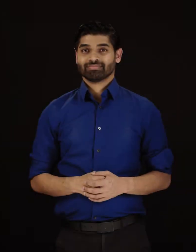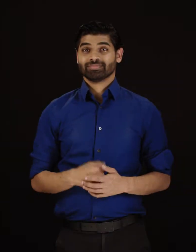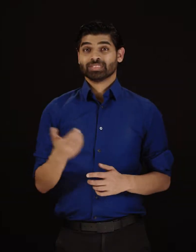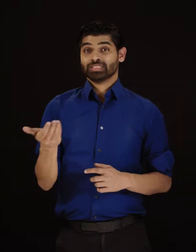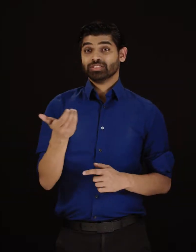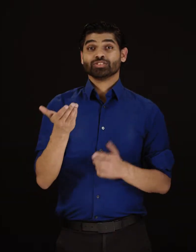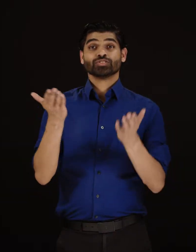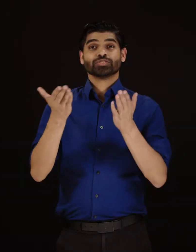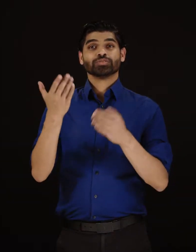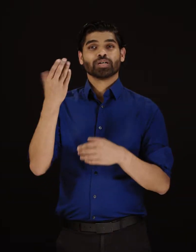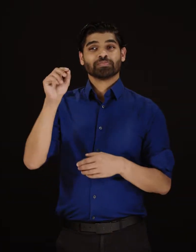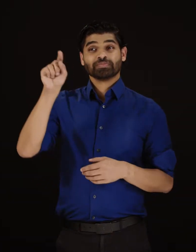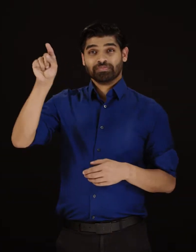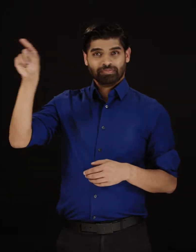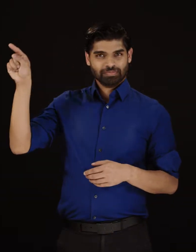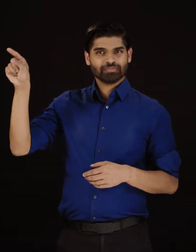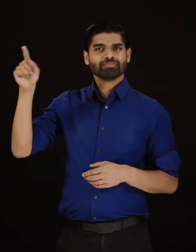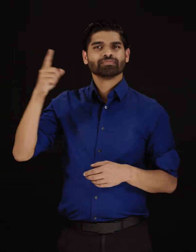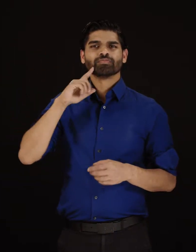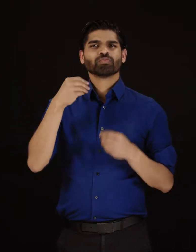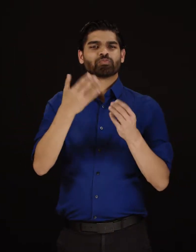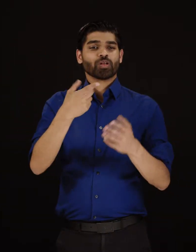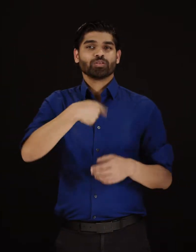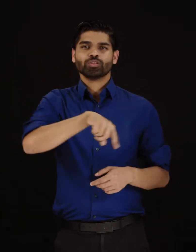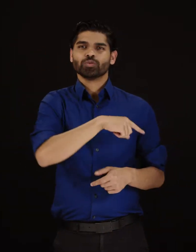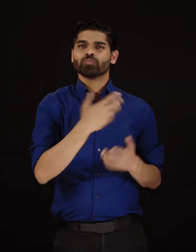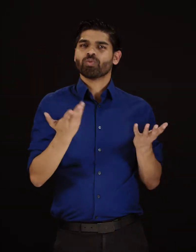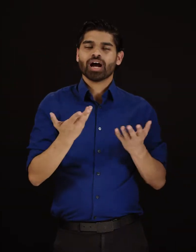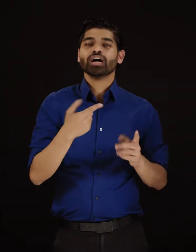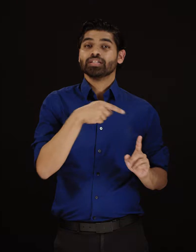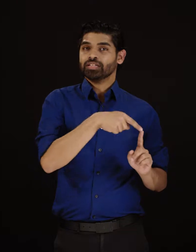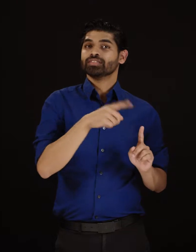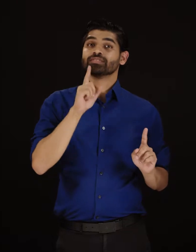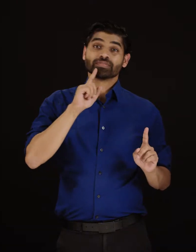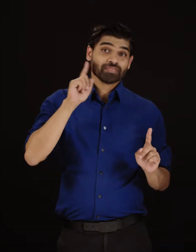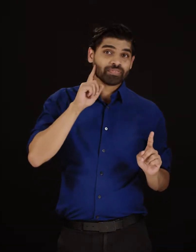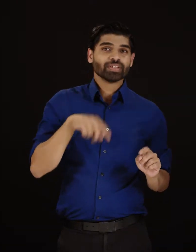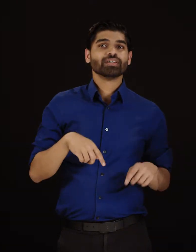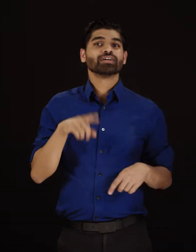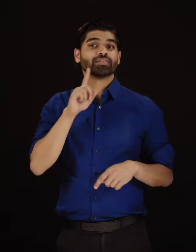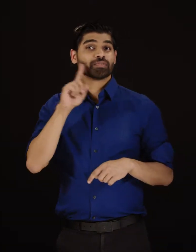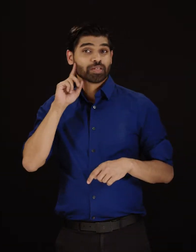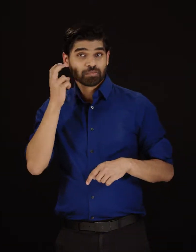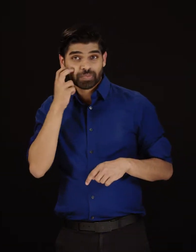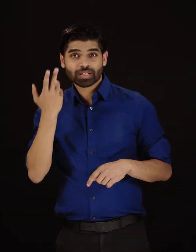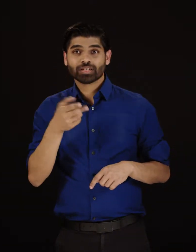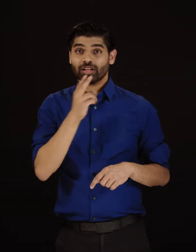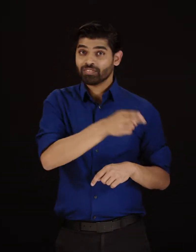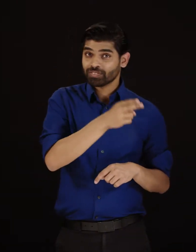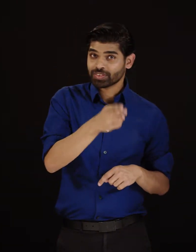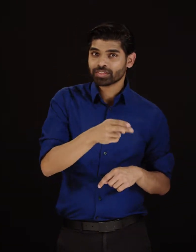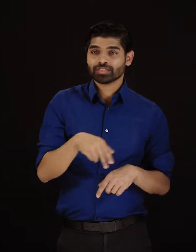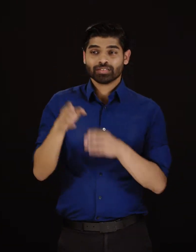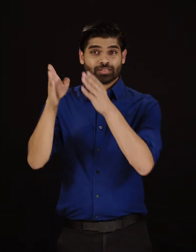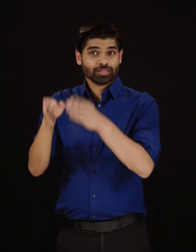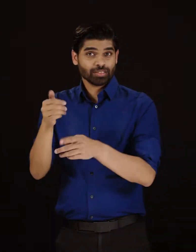Wireless services provide Deaf, Deaf-Blind, Hard of Hearing, or persons with a disability an assortment of Accessibility